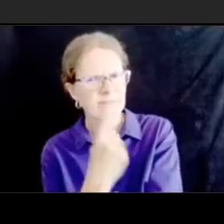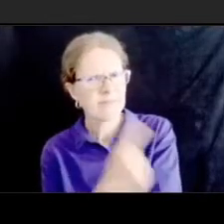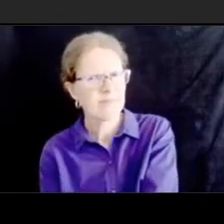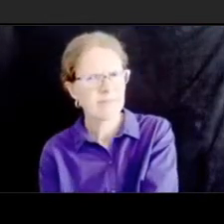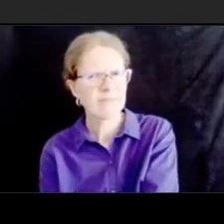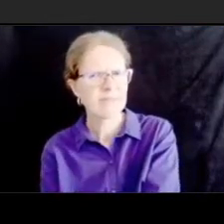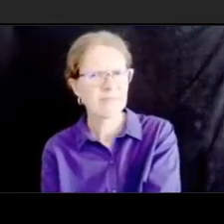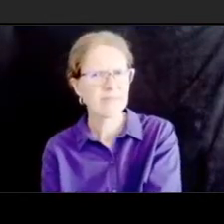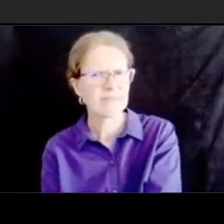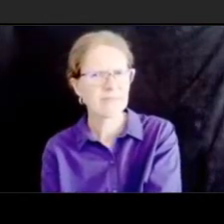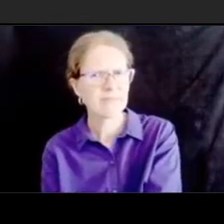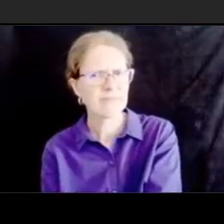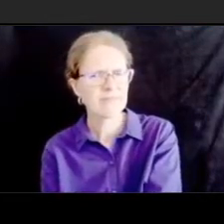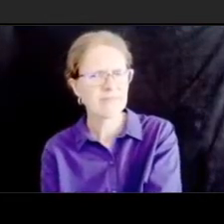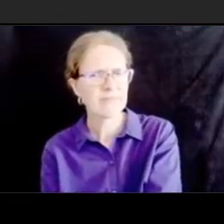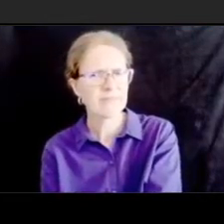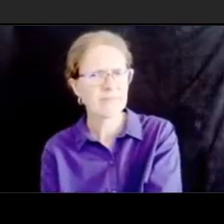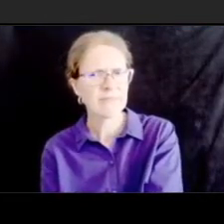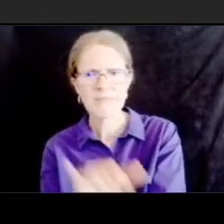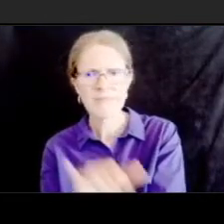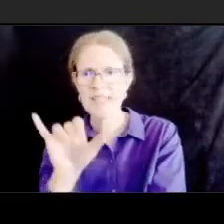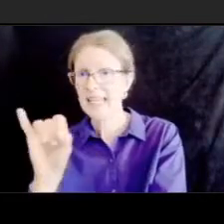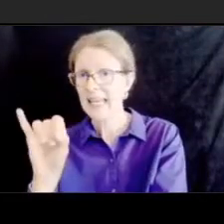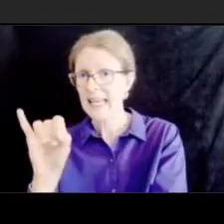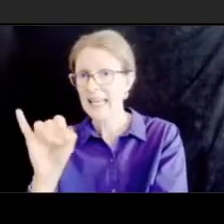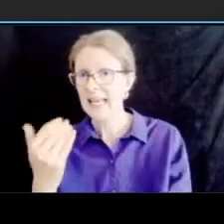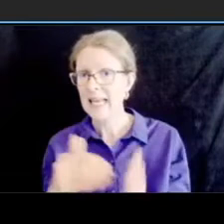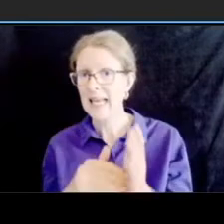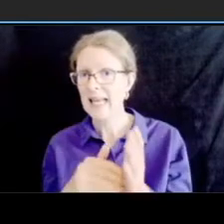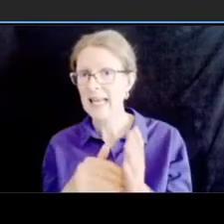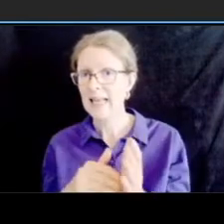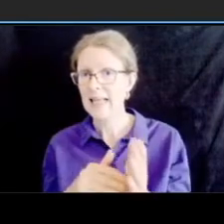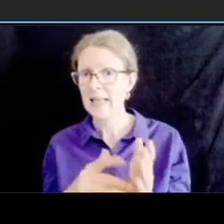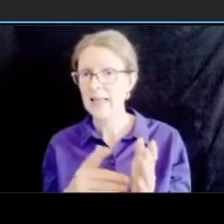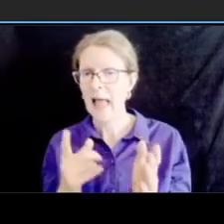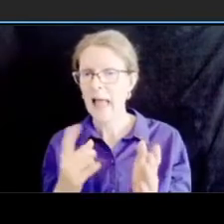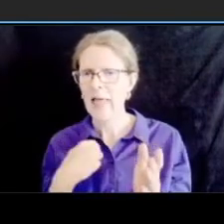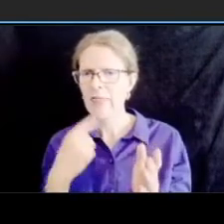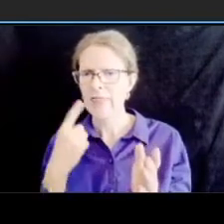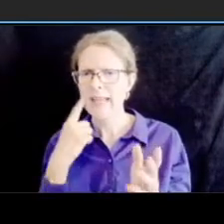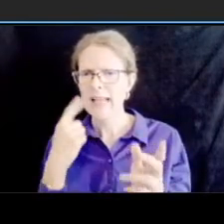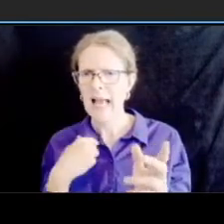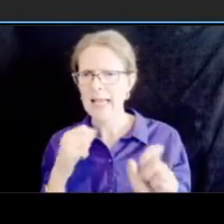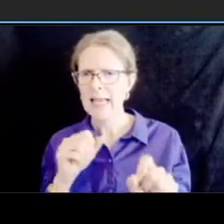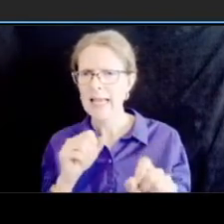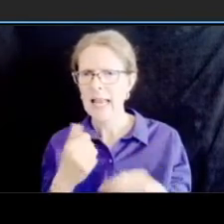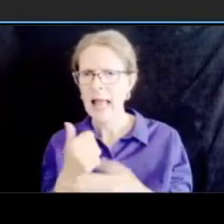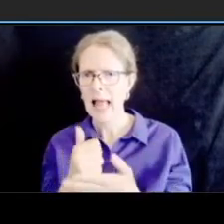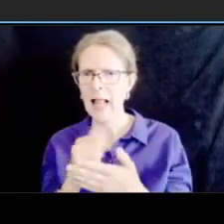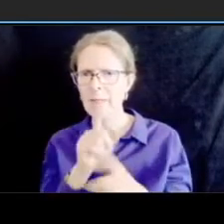address your question so yeah firstly our currently signal crossing timing has been um